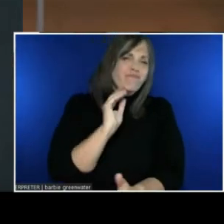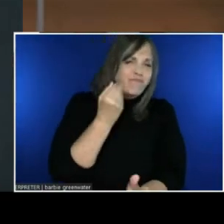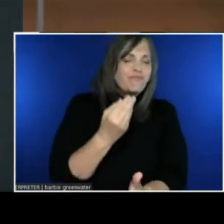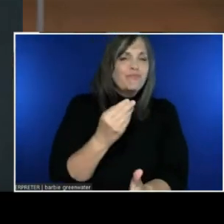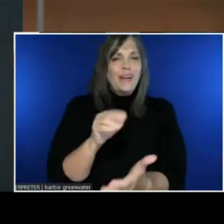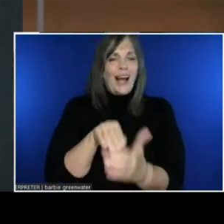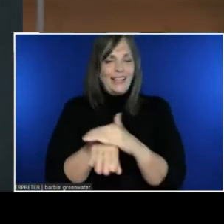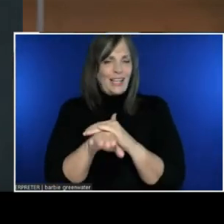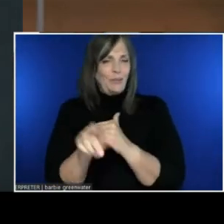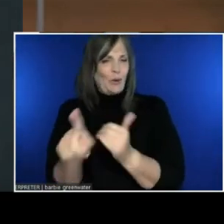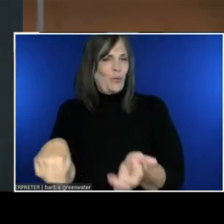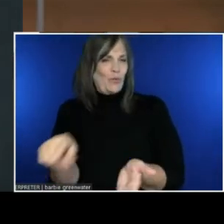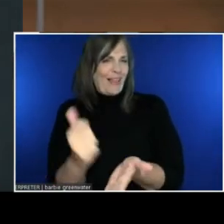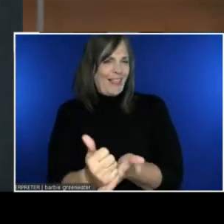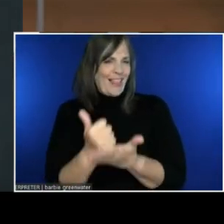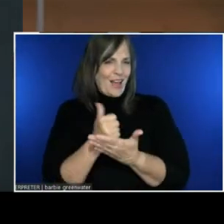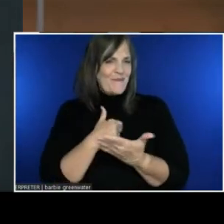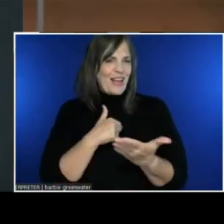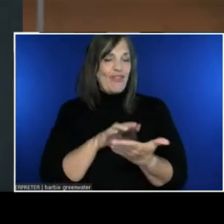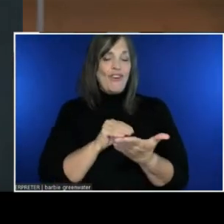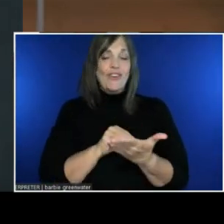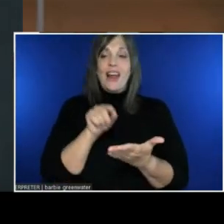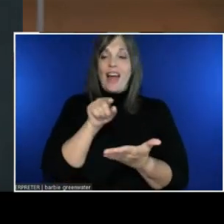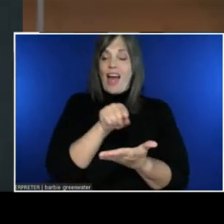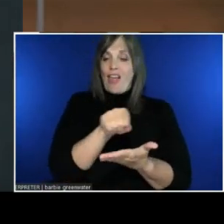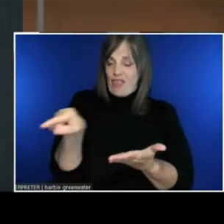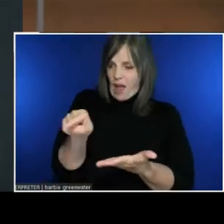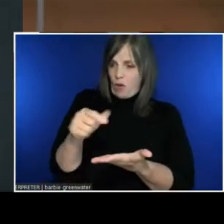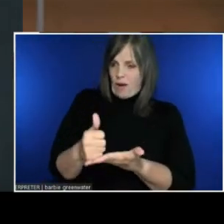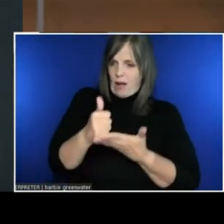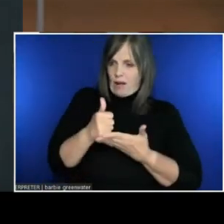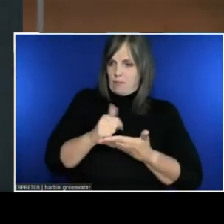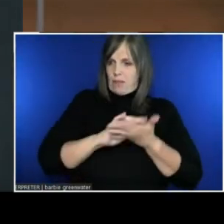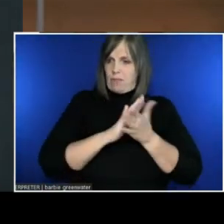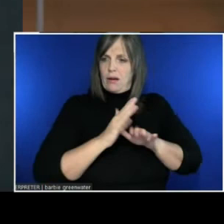And I think that will make me a better engineer. And I think that will make the products I work on more accessible.